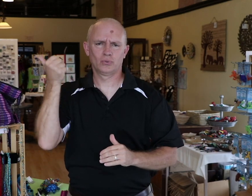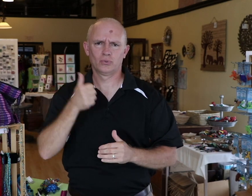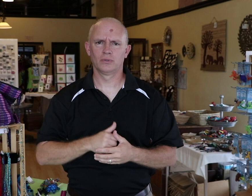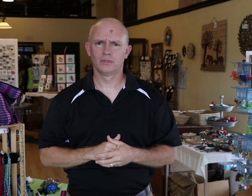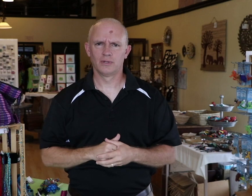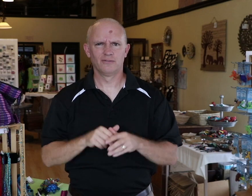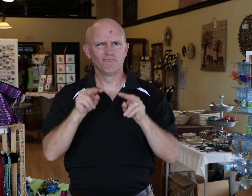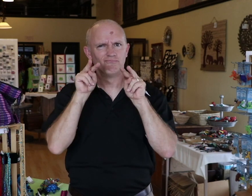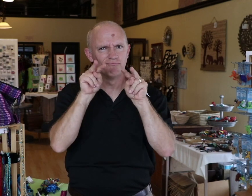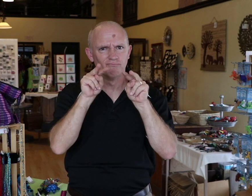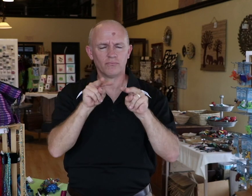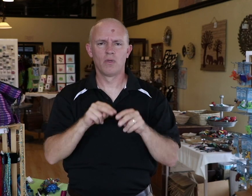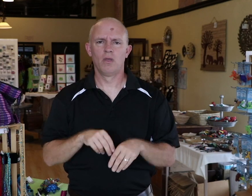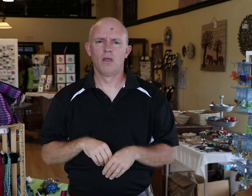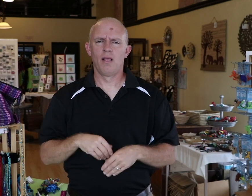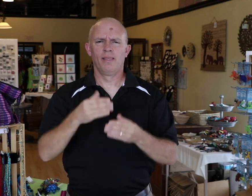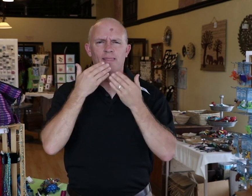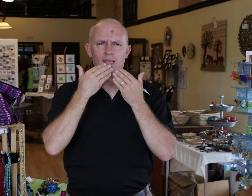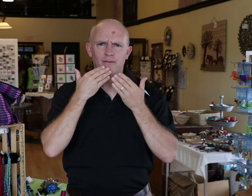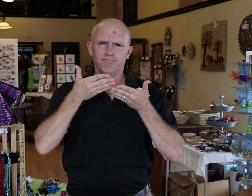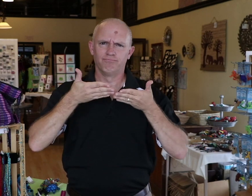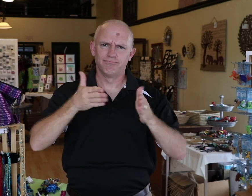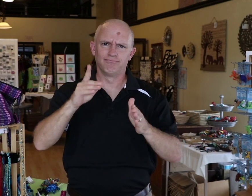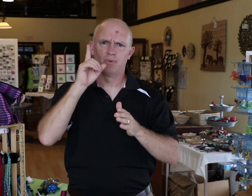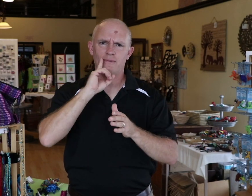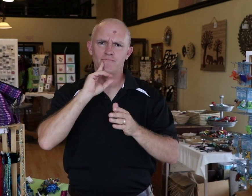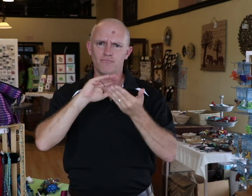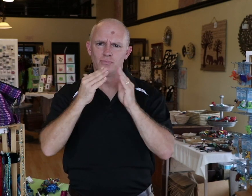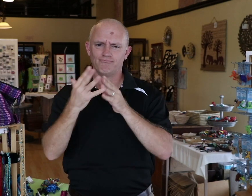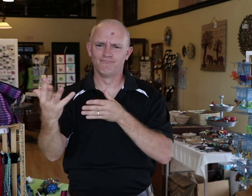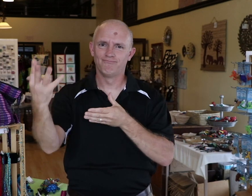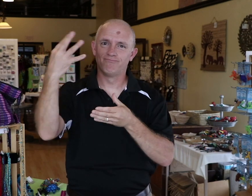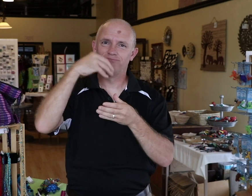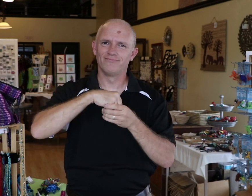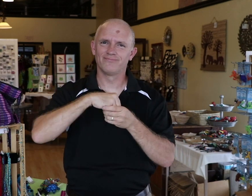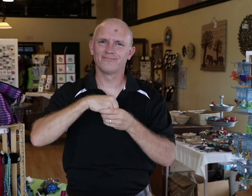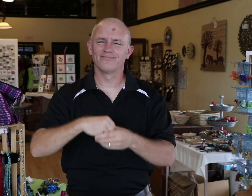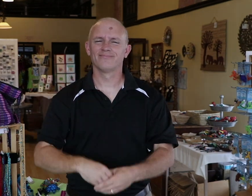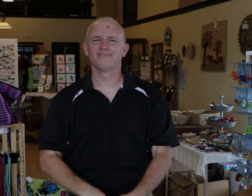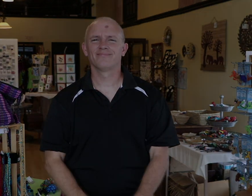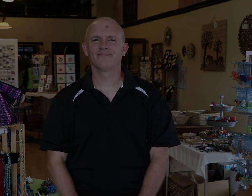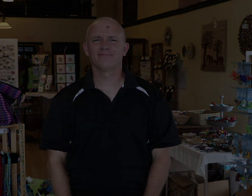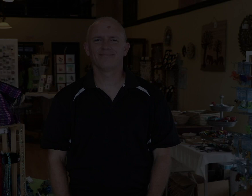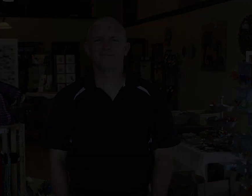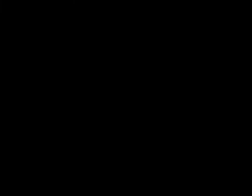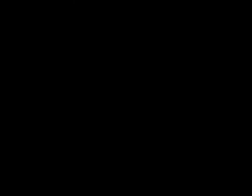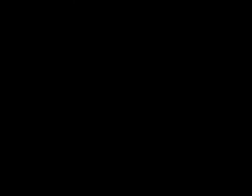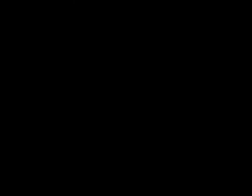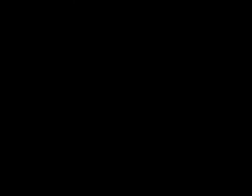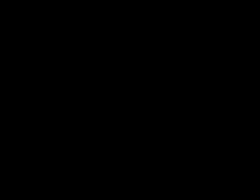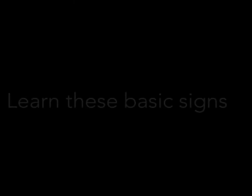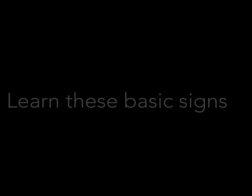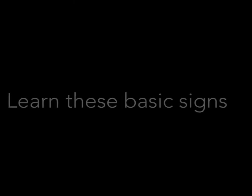these patrons. Thank you for helping to build an inclusive welcoming community